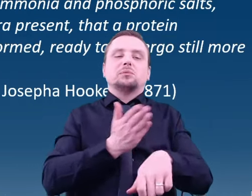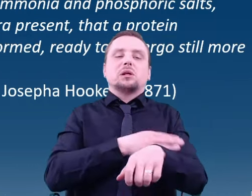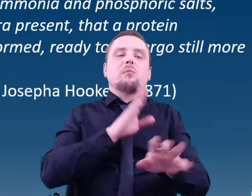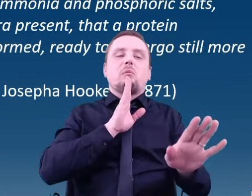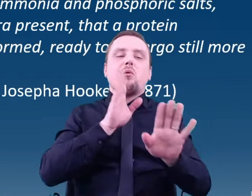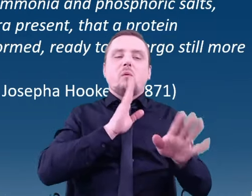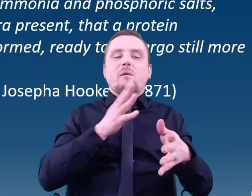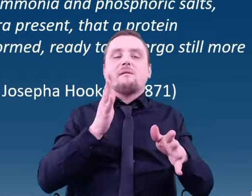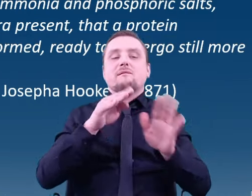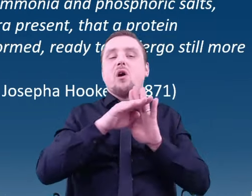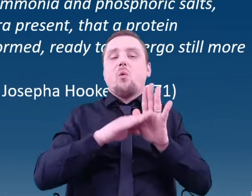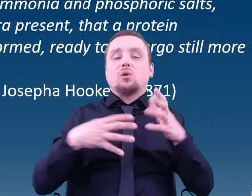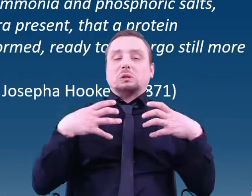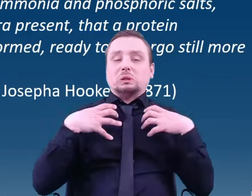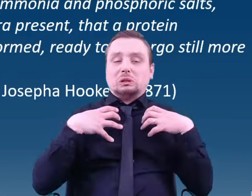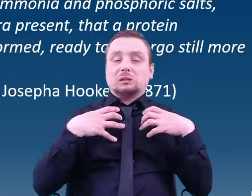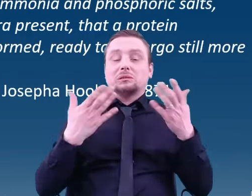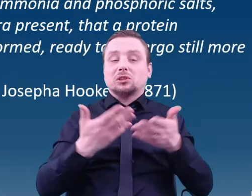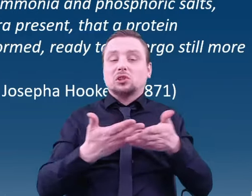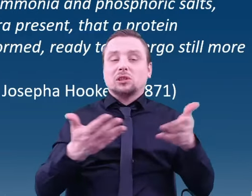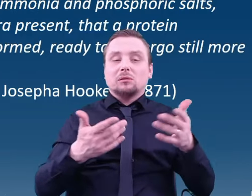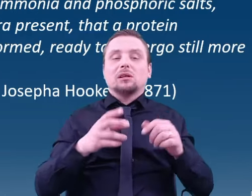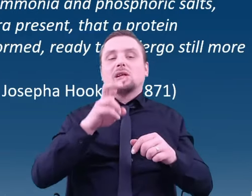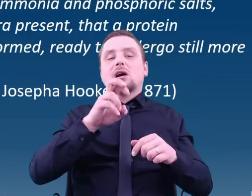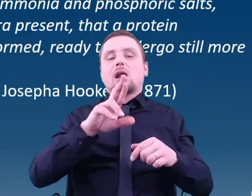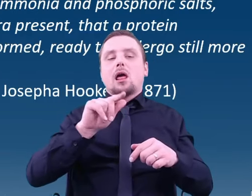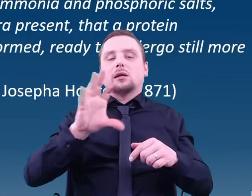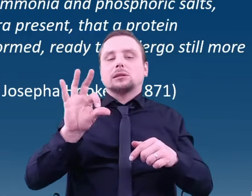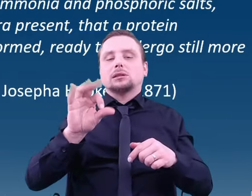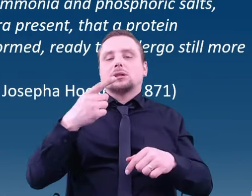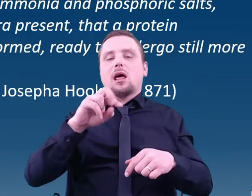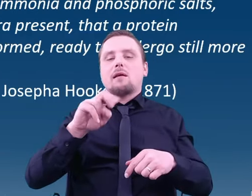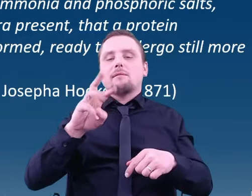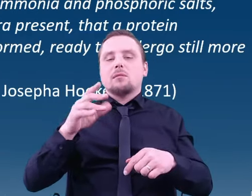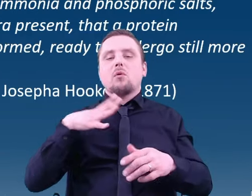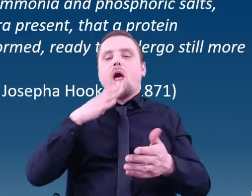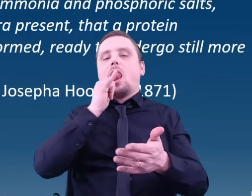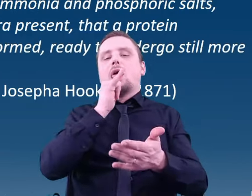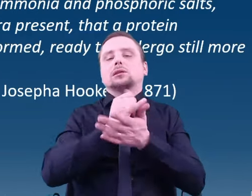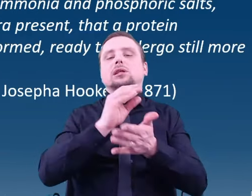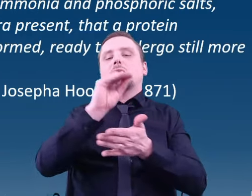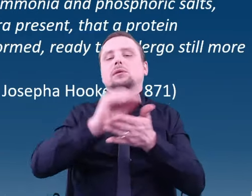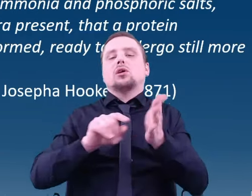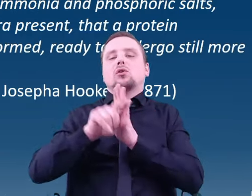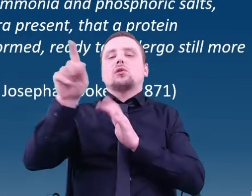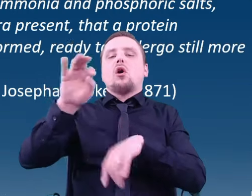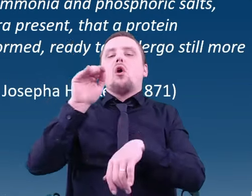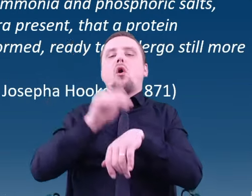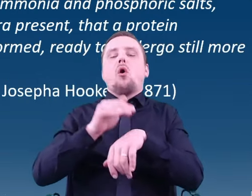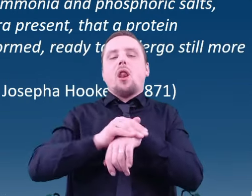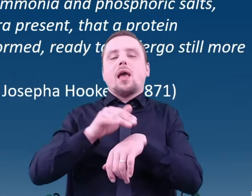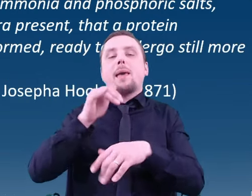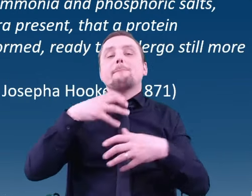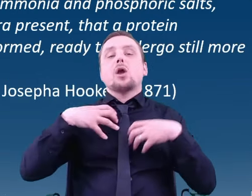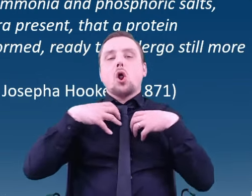in a letter to his colleague Joseph Hooker, Charles Darwin proposed a hypothesis.